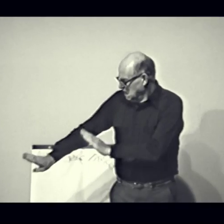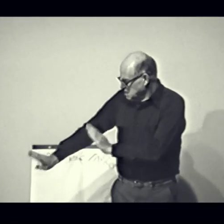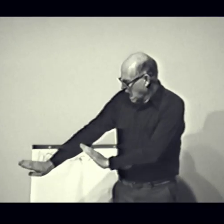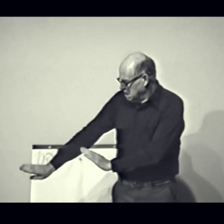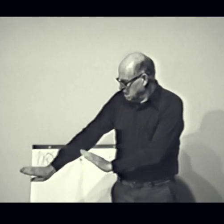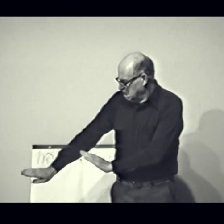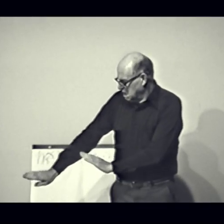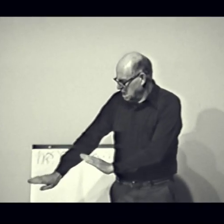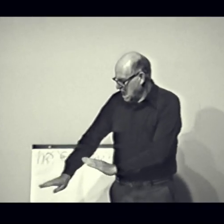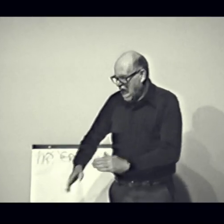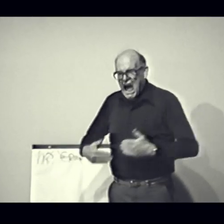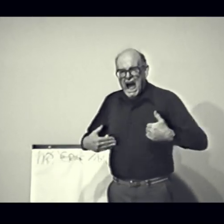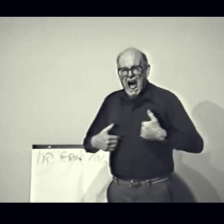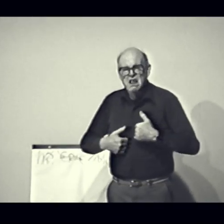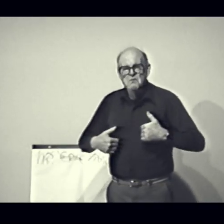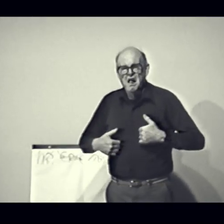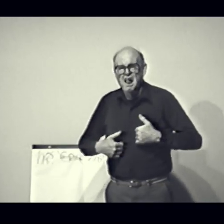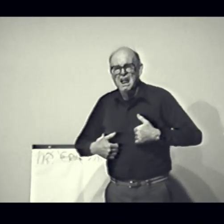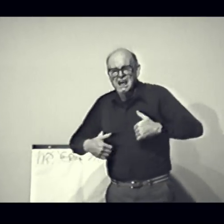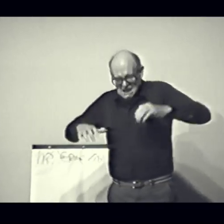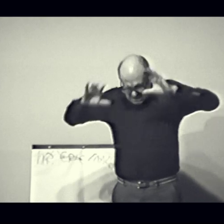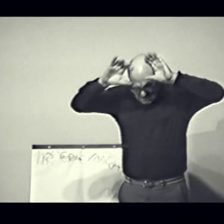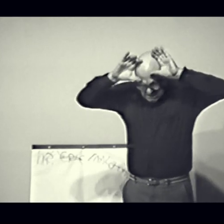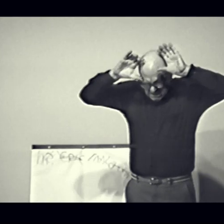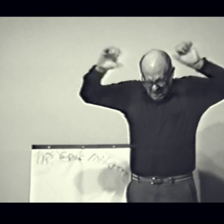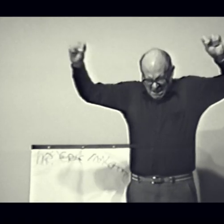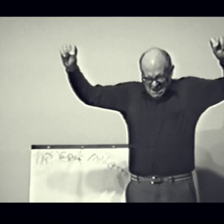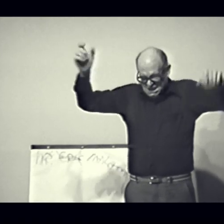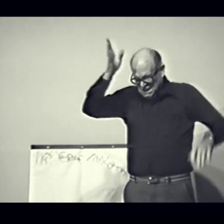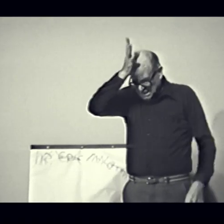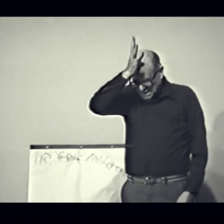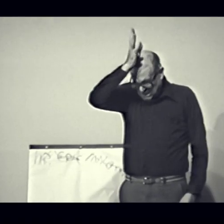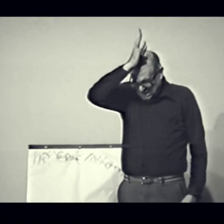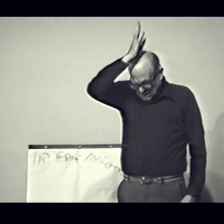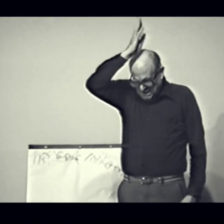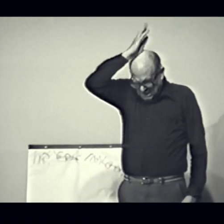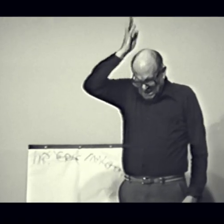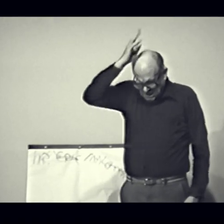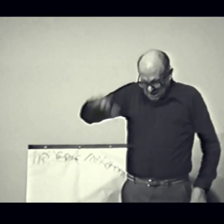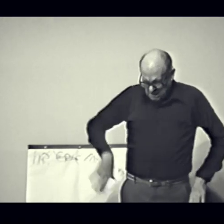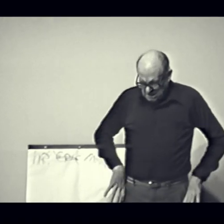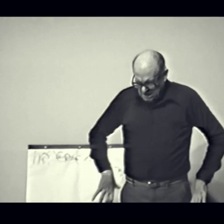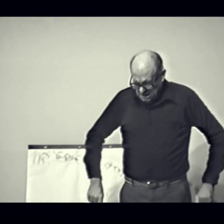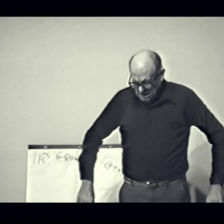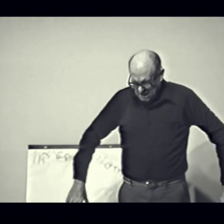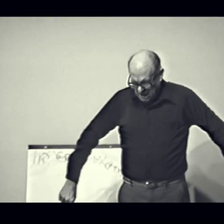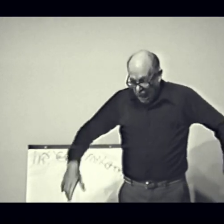And shun the frumious bandersnatch!